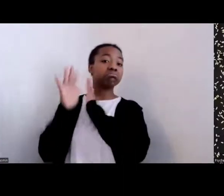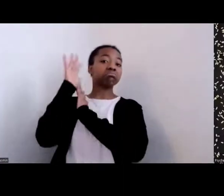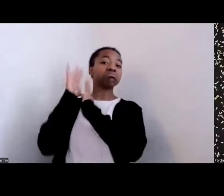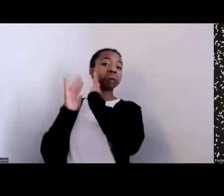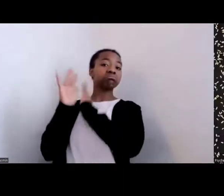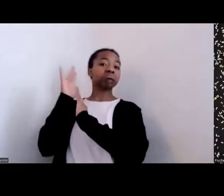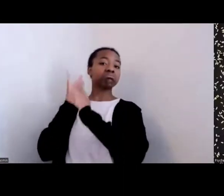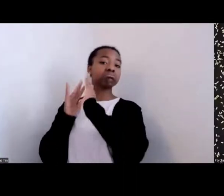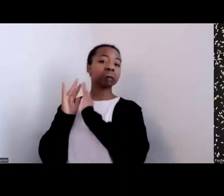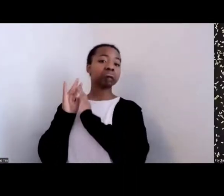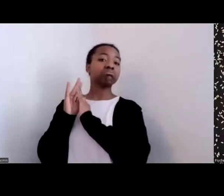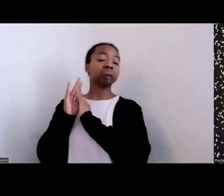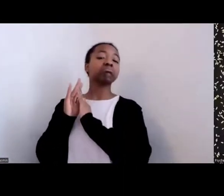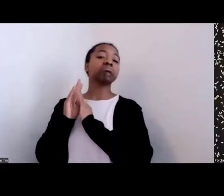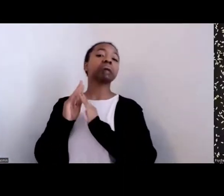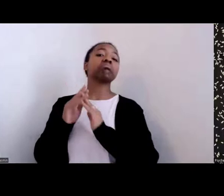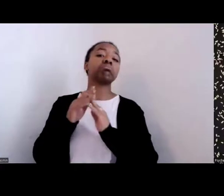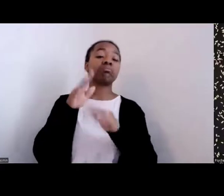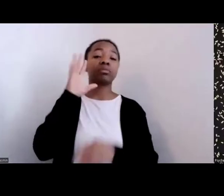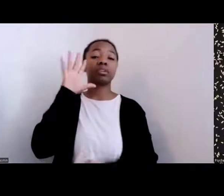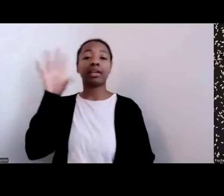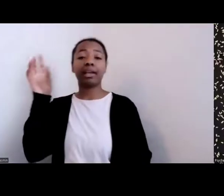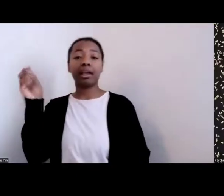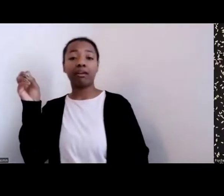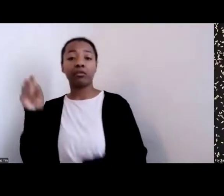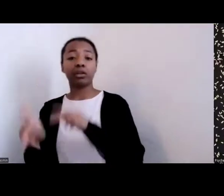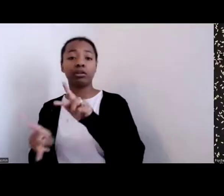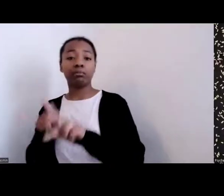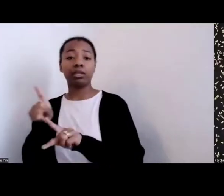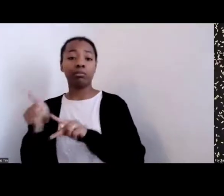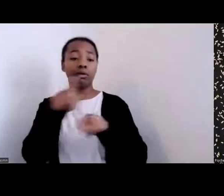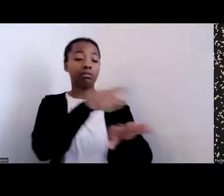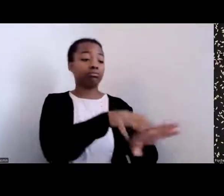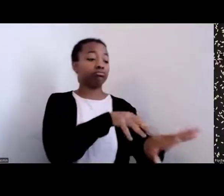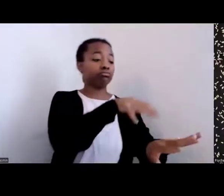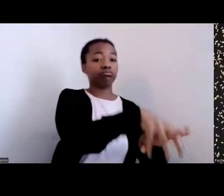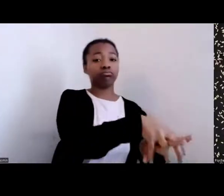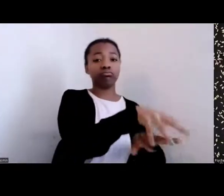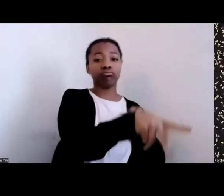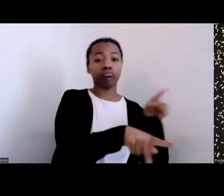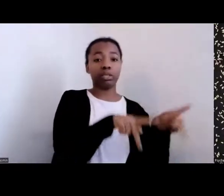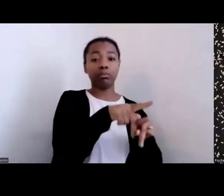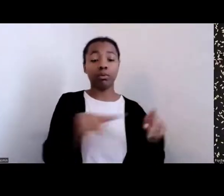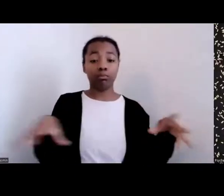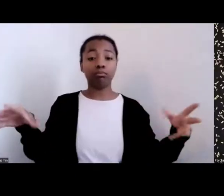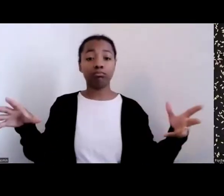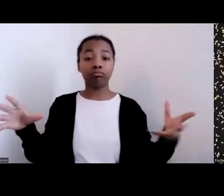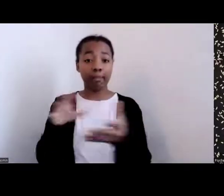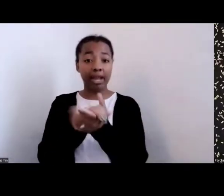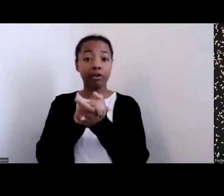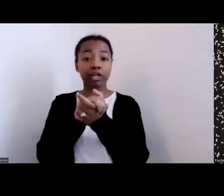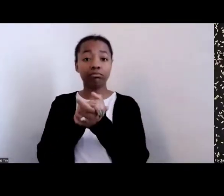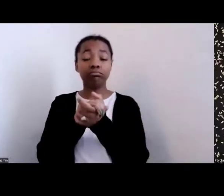and native people, and in one of the earlier research for my